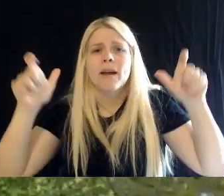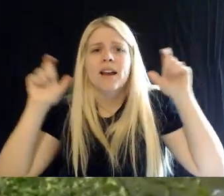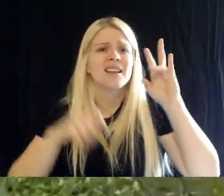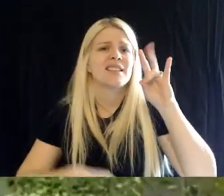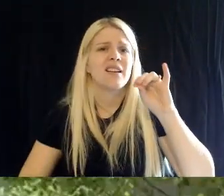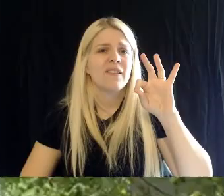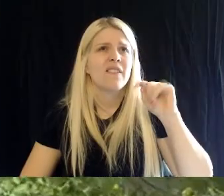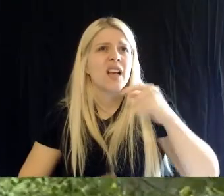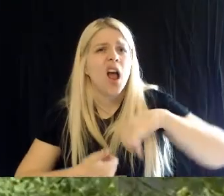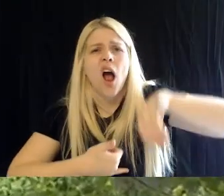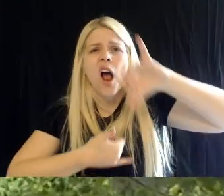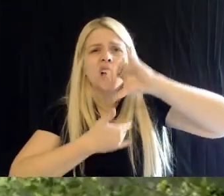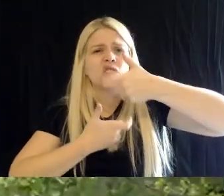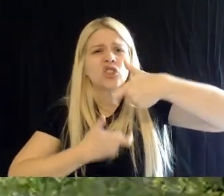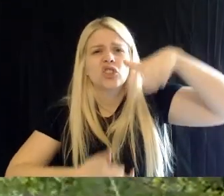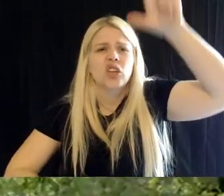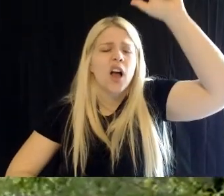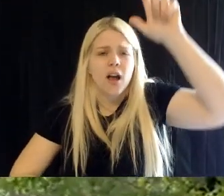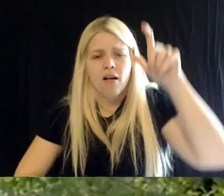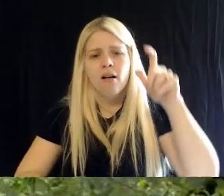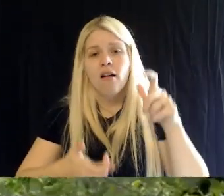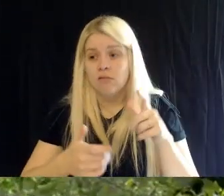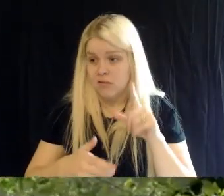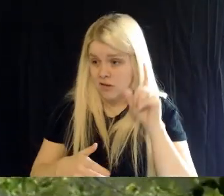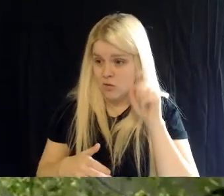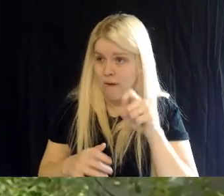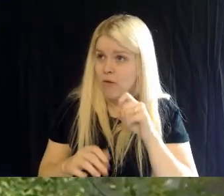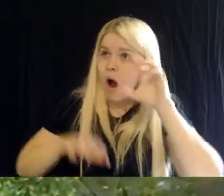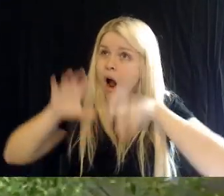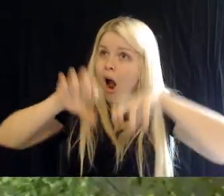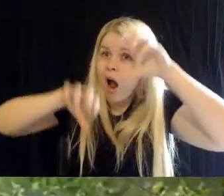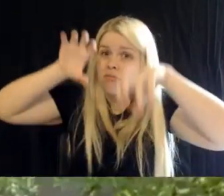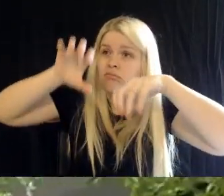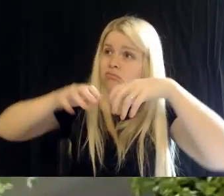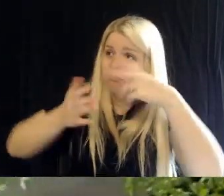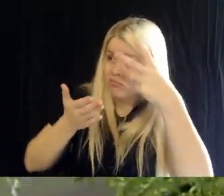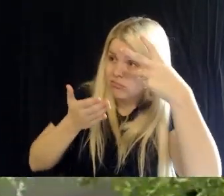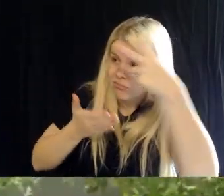Brad: So do you have to climb up them and prune them from the top, with a lift of some kind? Or?